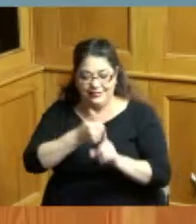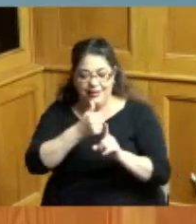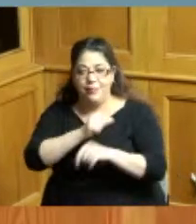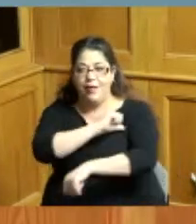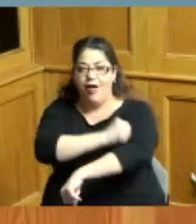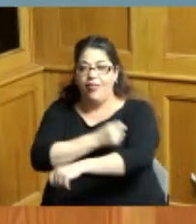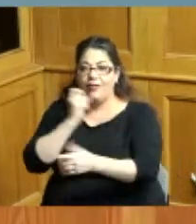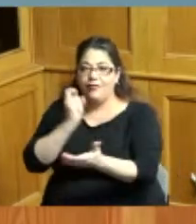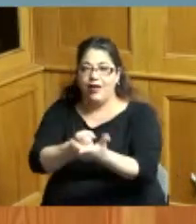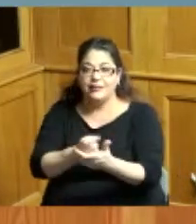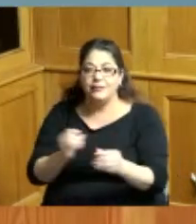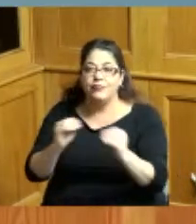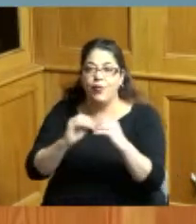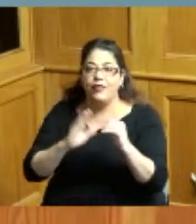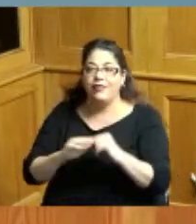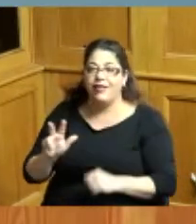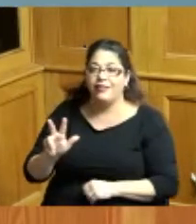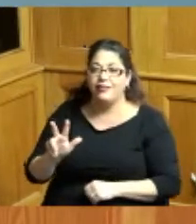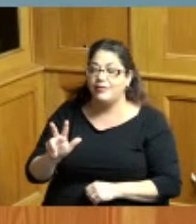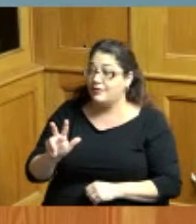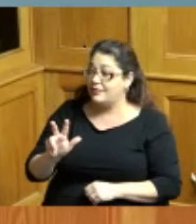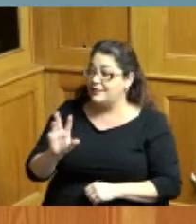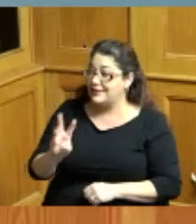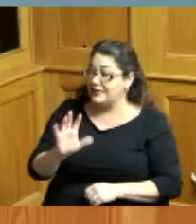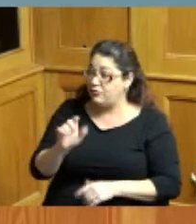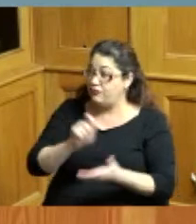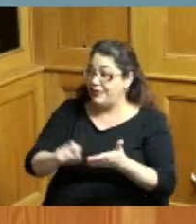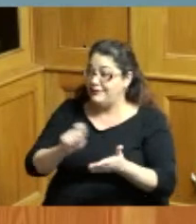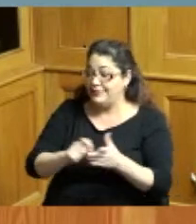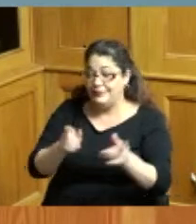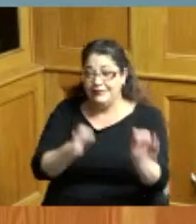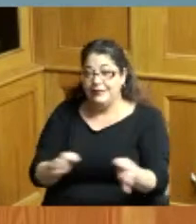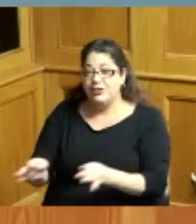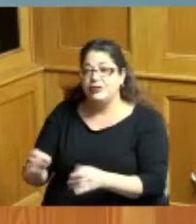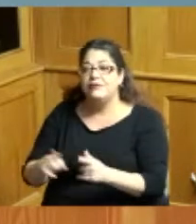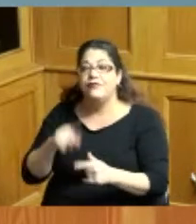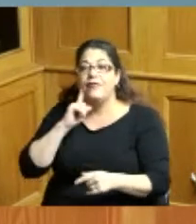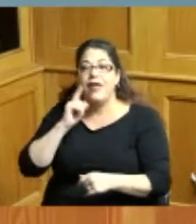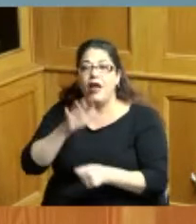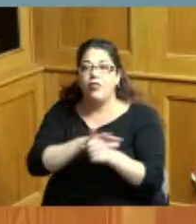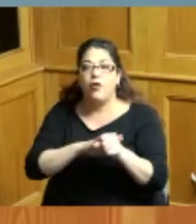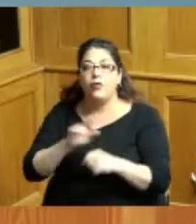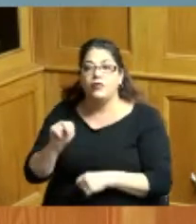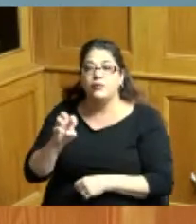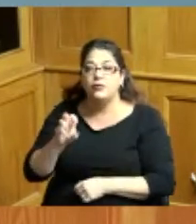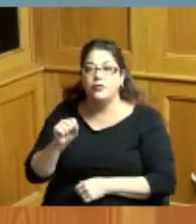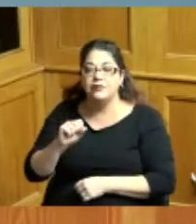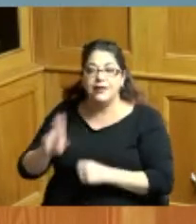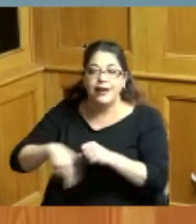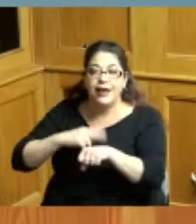400 written decisions and regularly appeared on local and national news discussing relevant